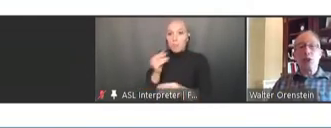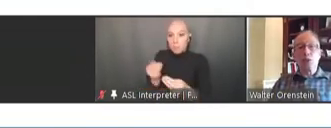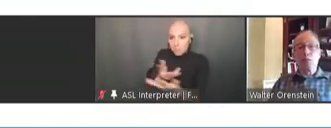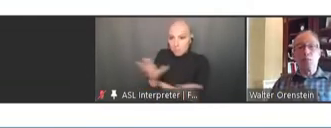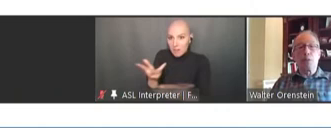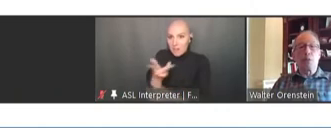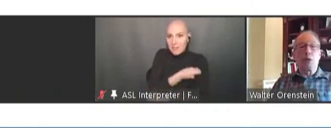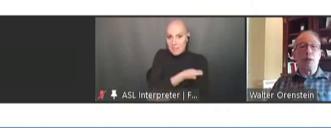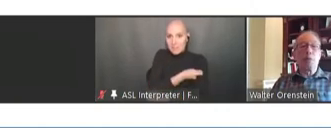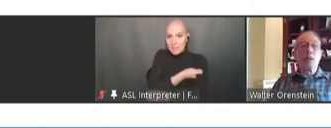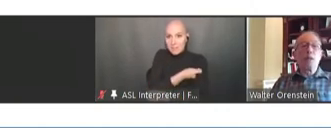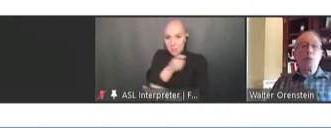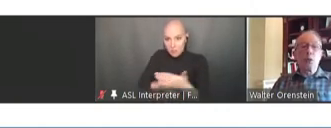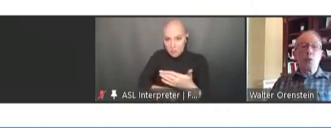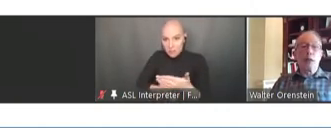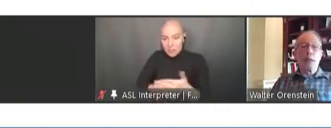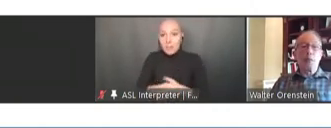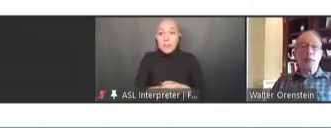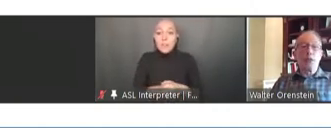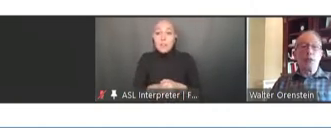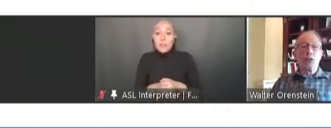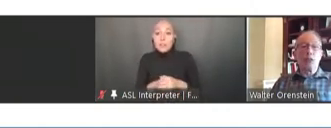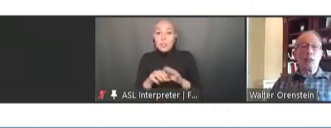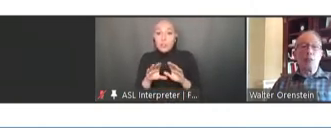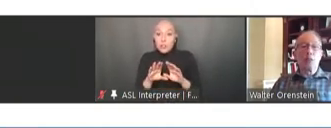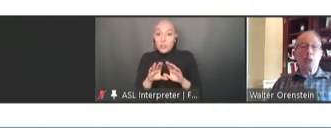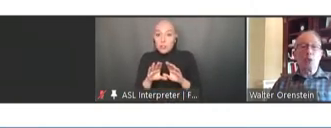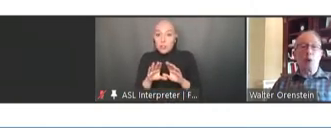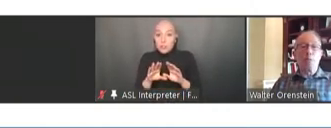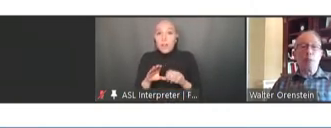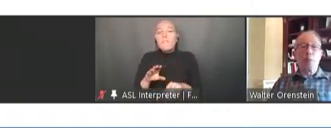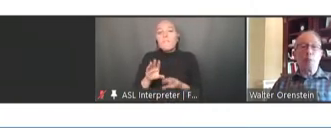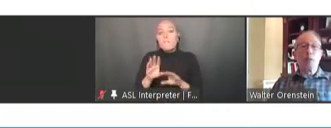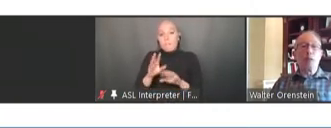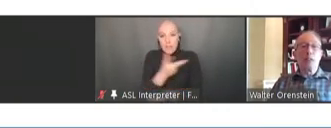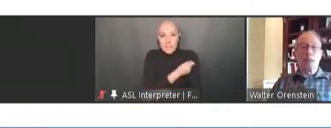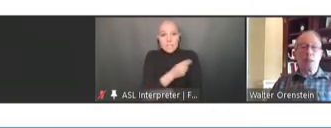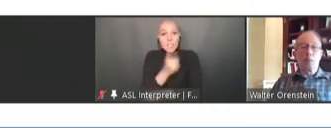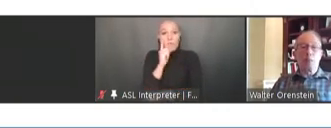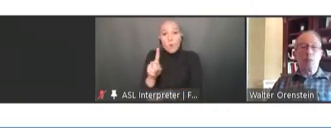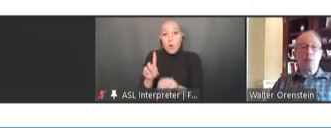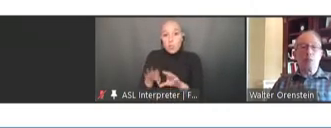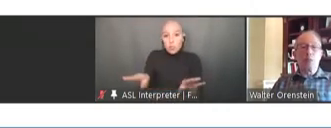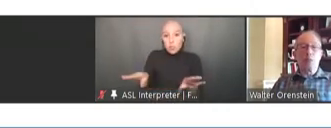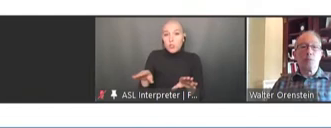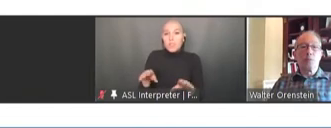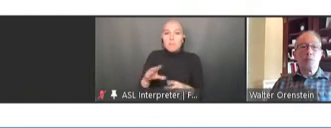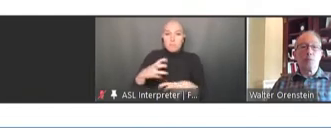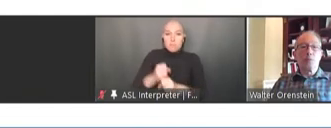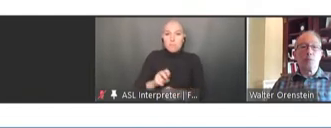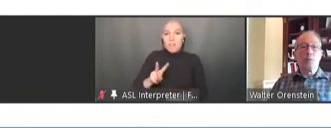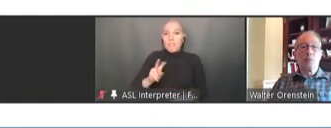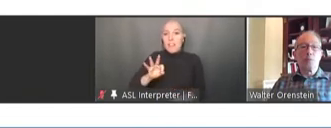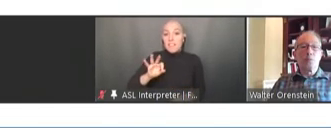Children program to the recommendations in the measles white paper. Next slide, please.